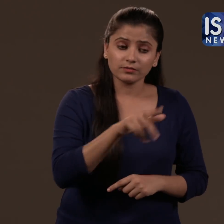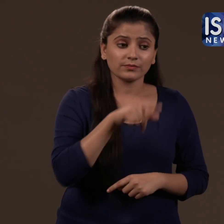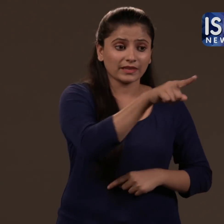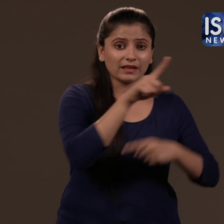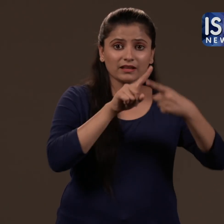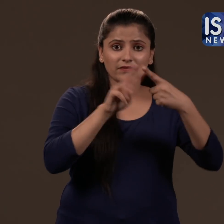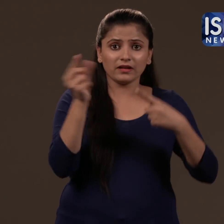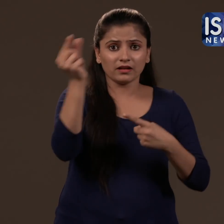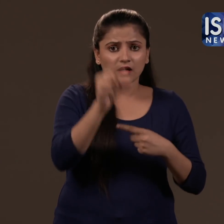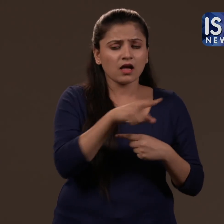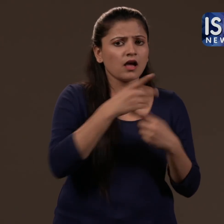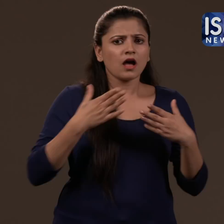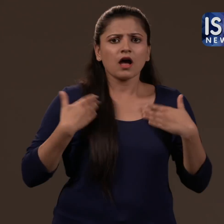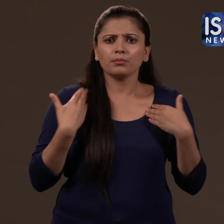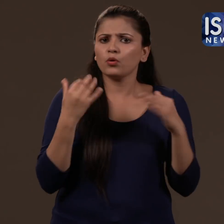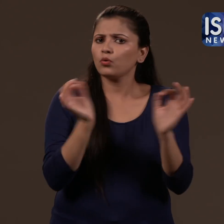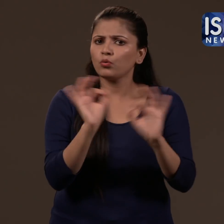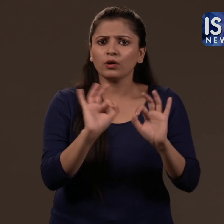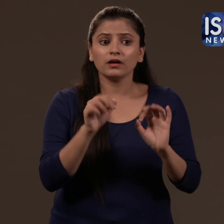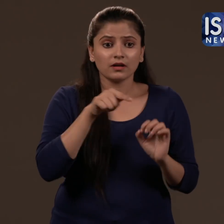The cable operators are very unhappy about this.